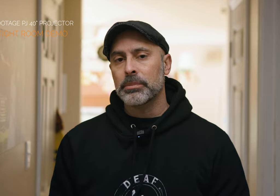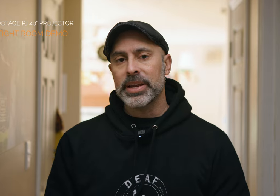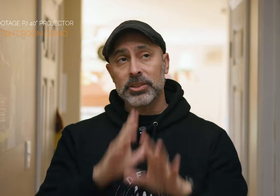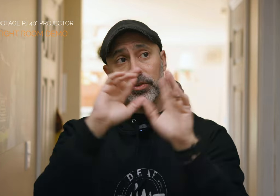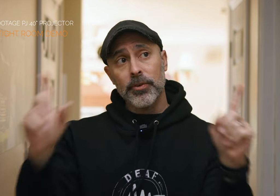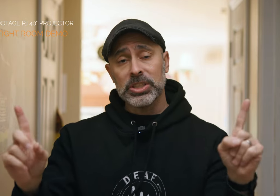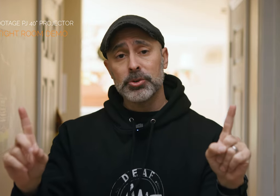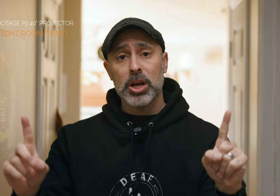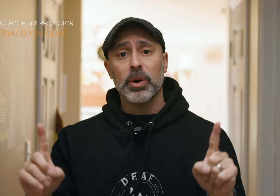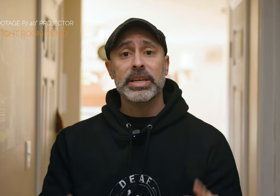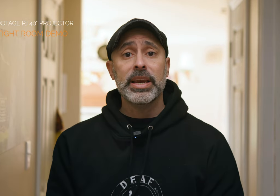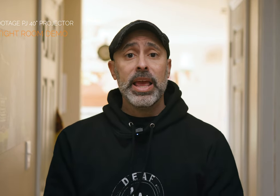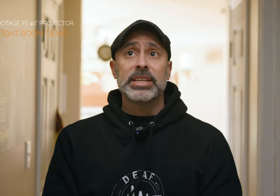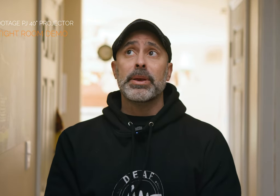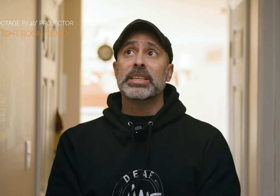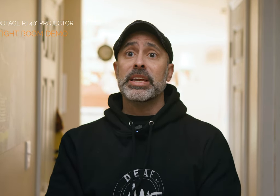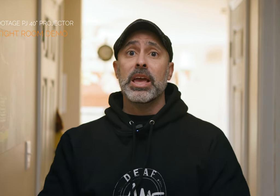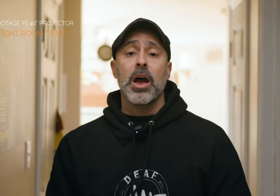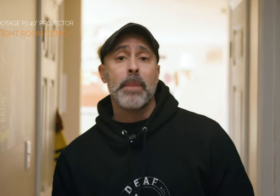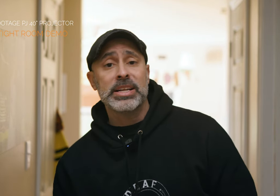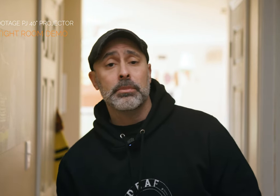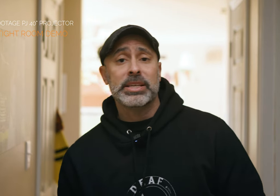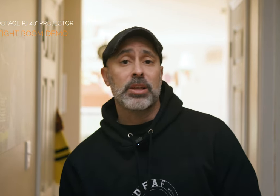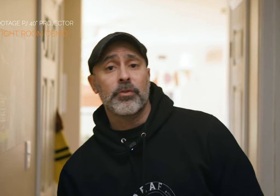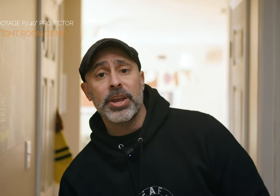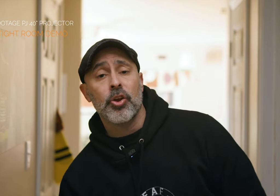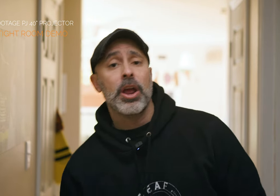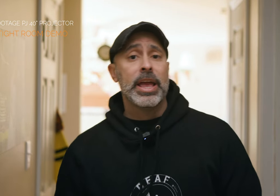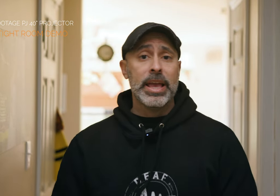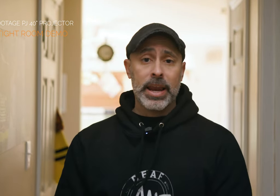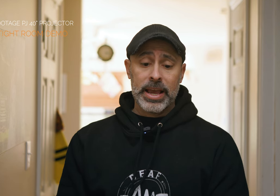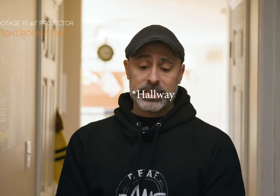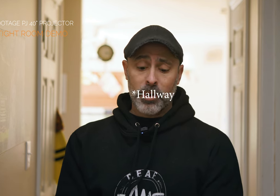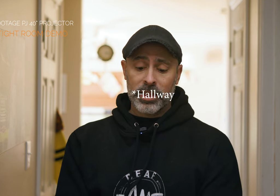be now so the first demonstration what I did is I basically imagined myself here in a spotlight